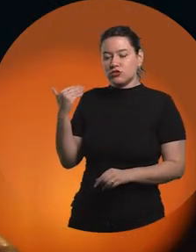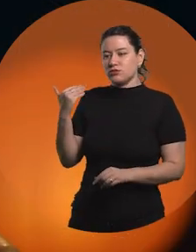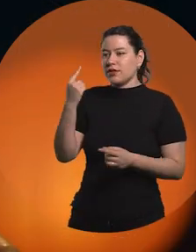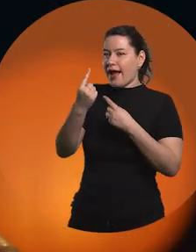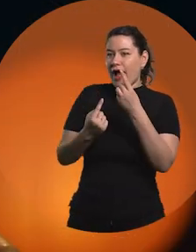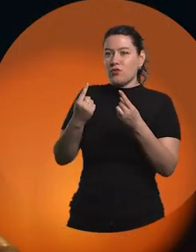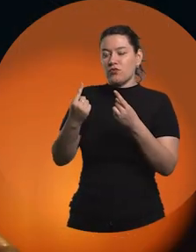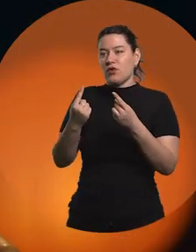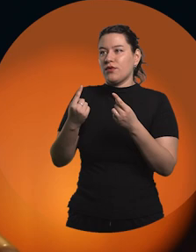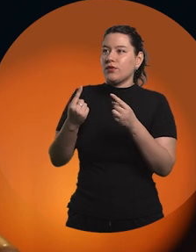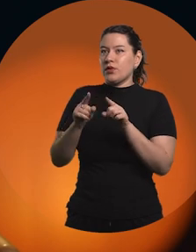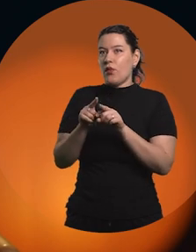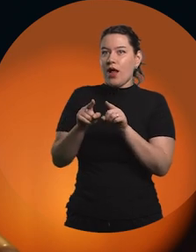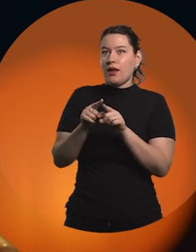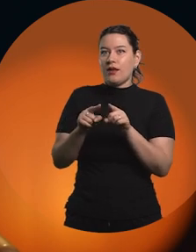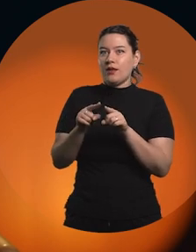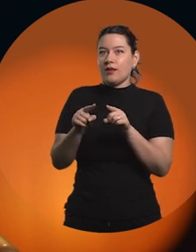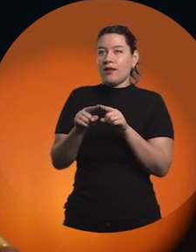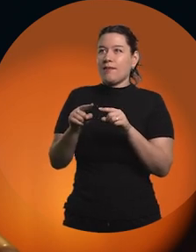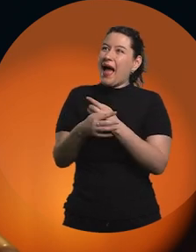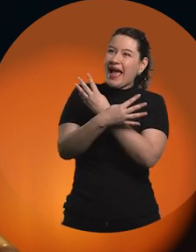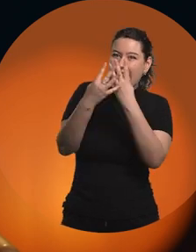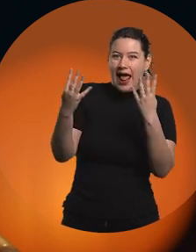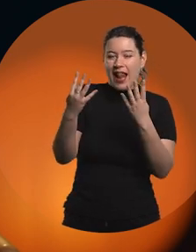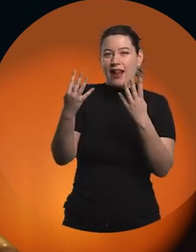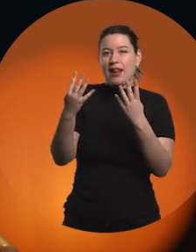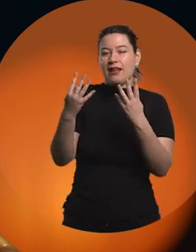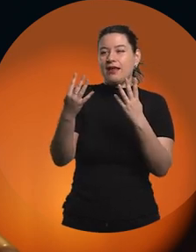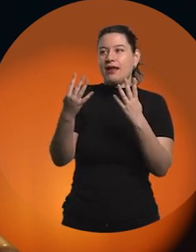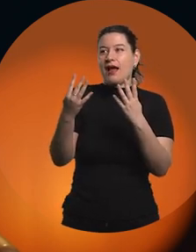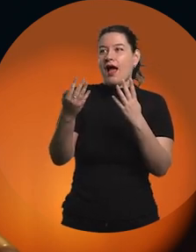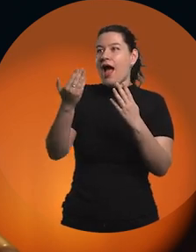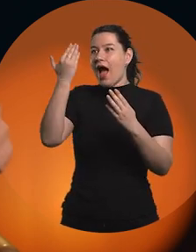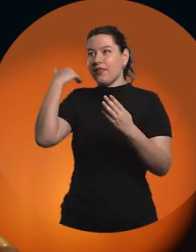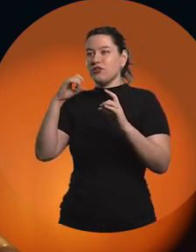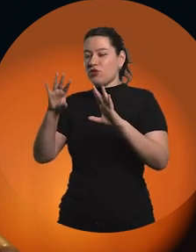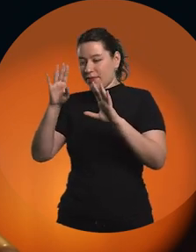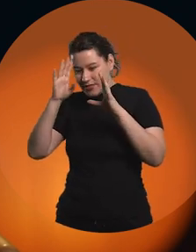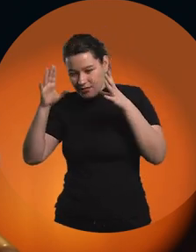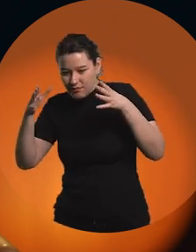some things have become popular, on a more general level, so that they're not a niche thing anymore,